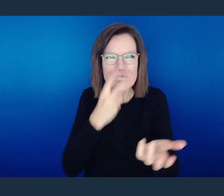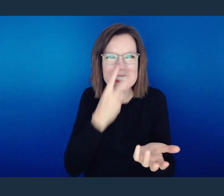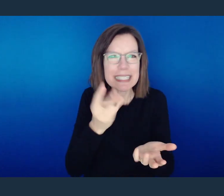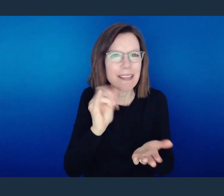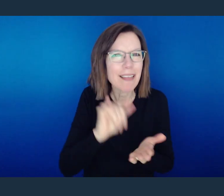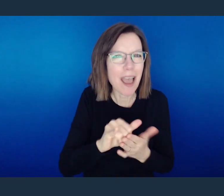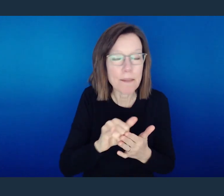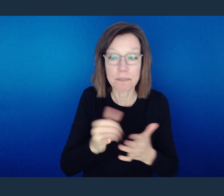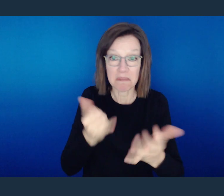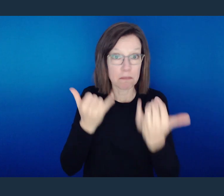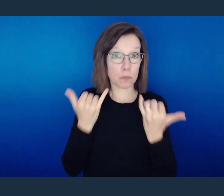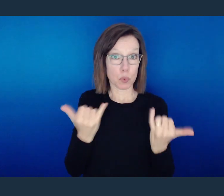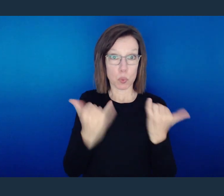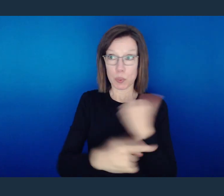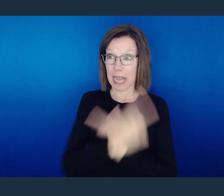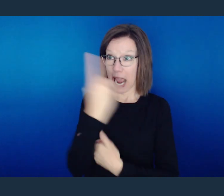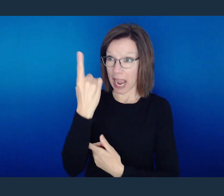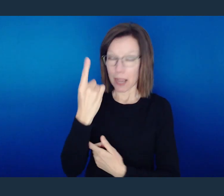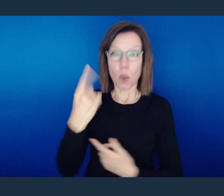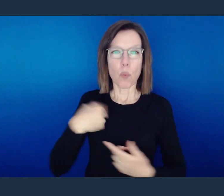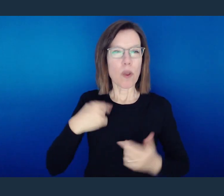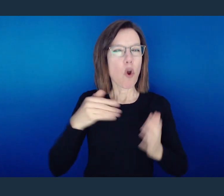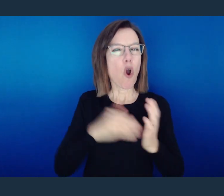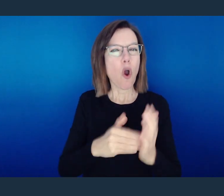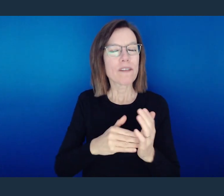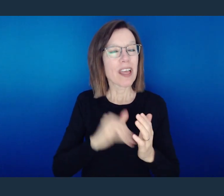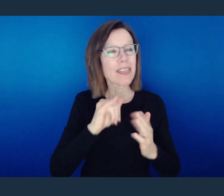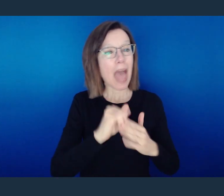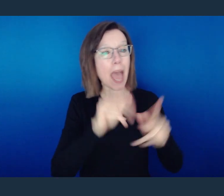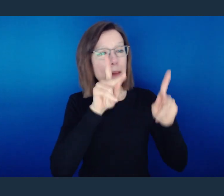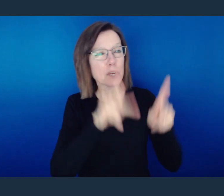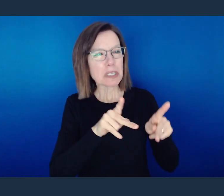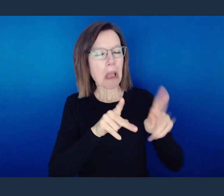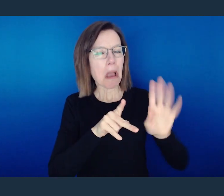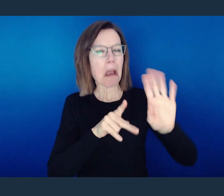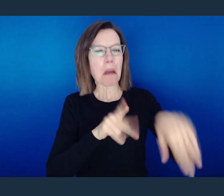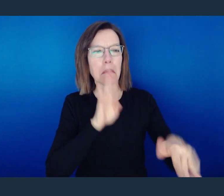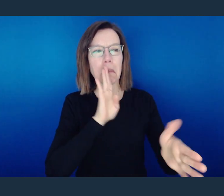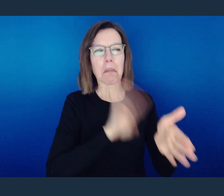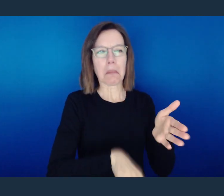Even now we have things going on where we are willing to let one person slide but not